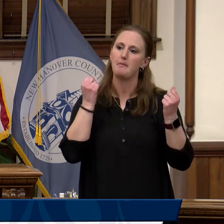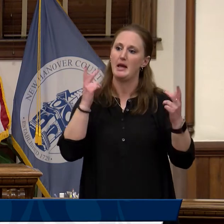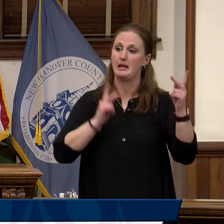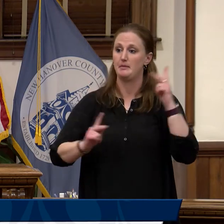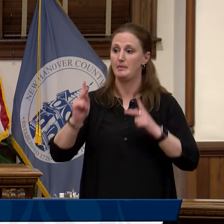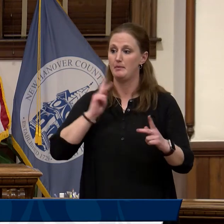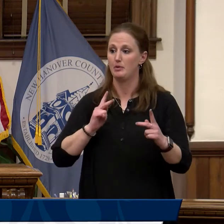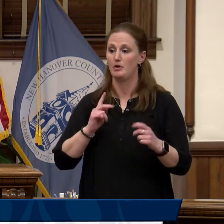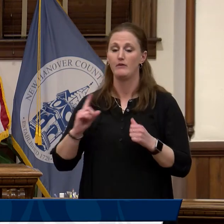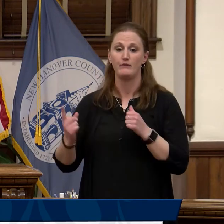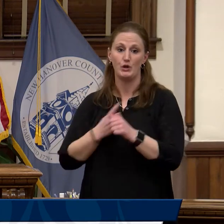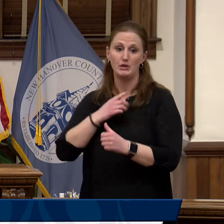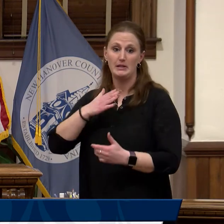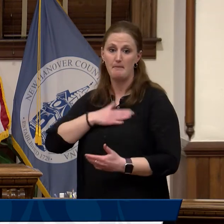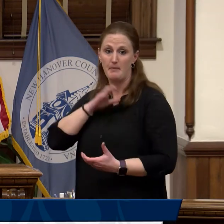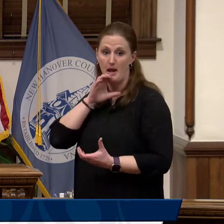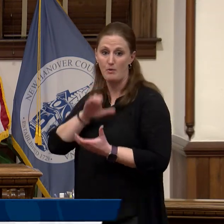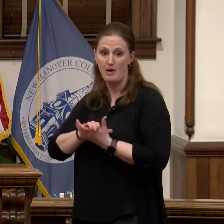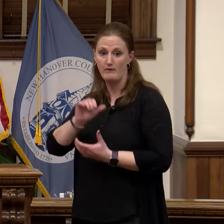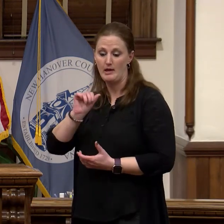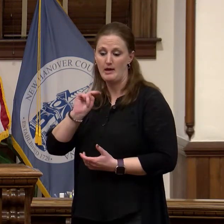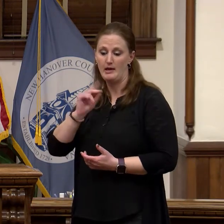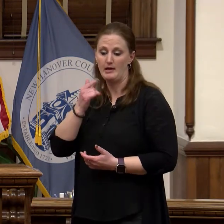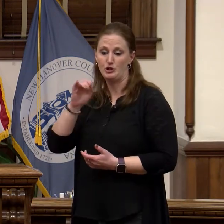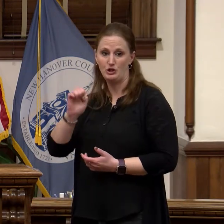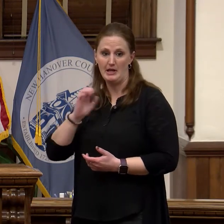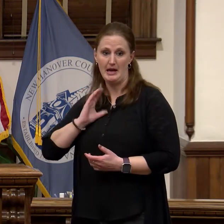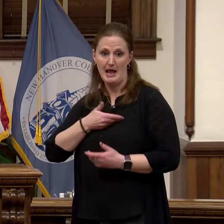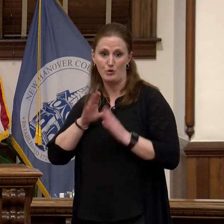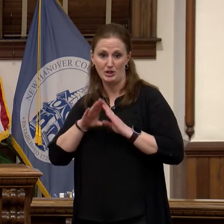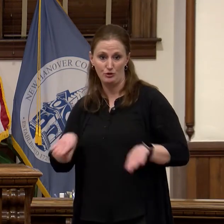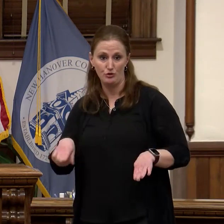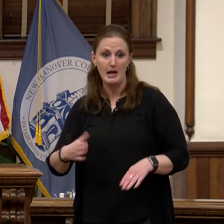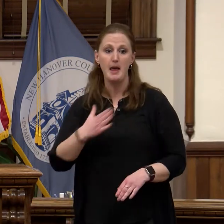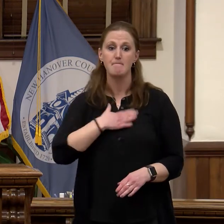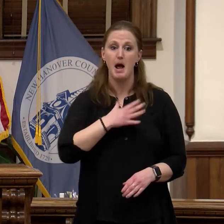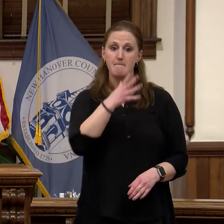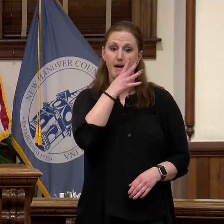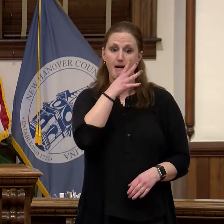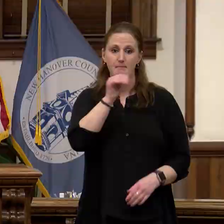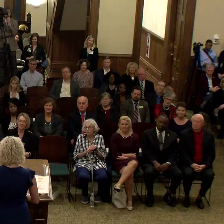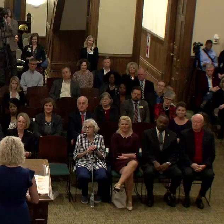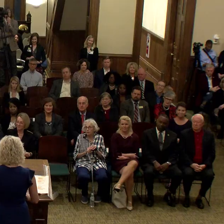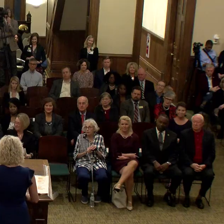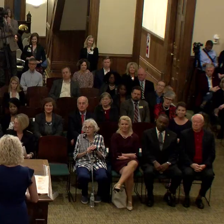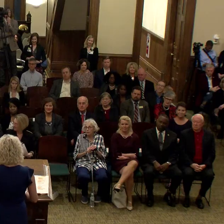want to thank my wife Angie and our children and my mom, Ann Bozeman. I also